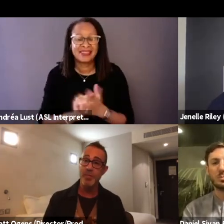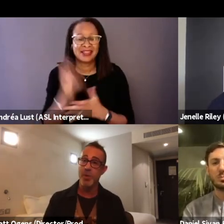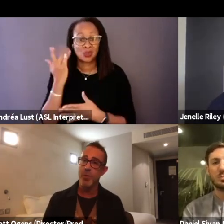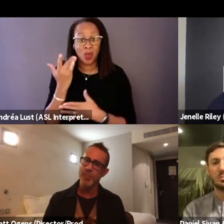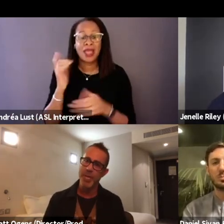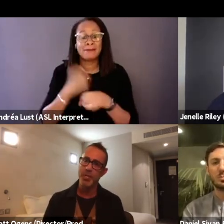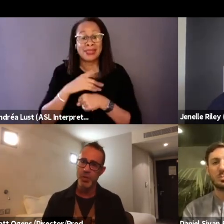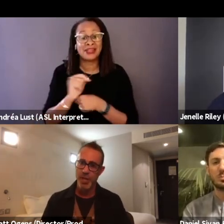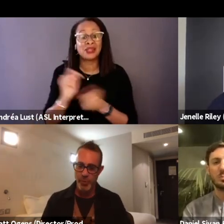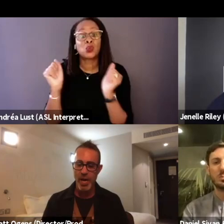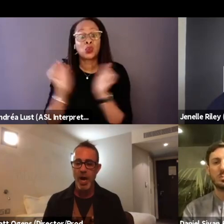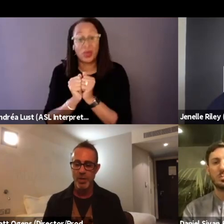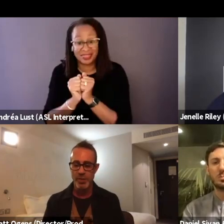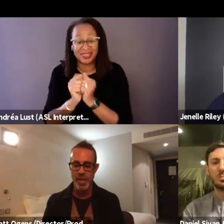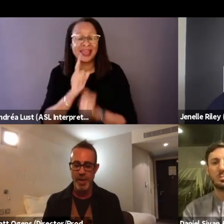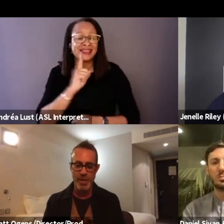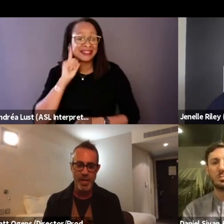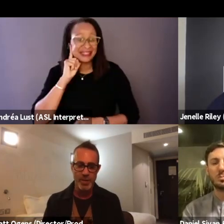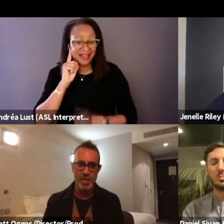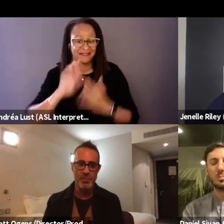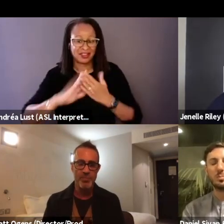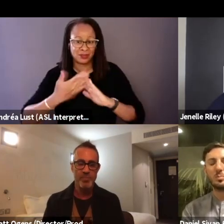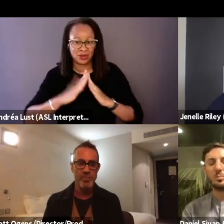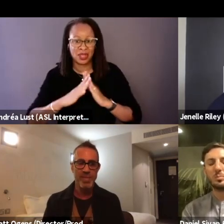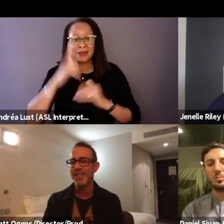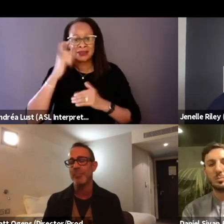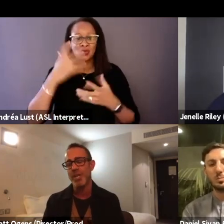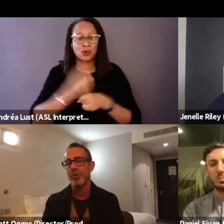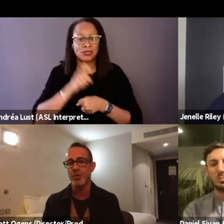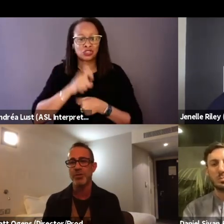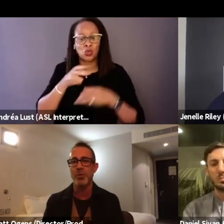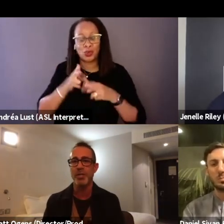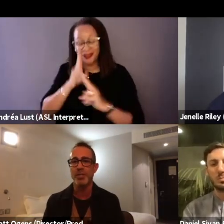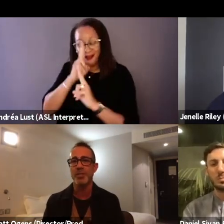'cause I wanted to make sure that we honored them and kind of let them tell their stories.